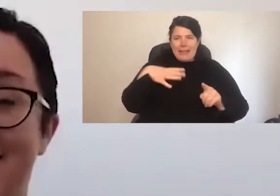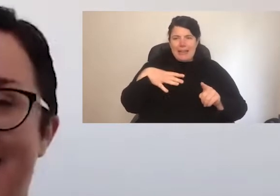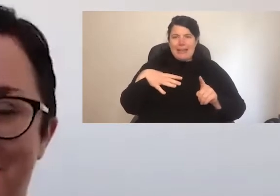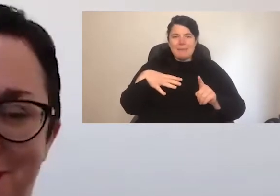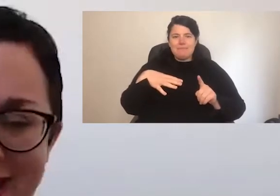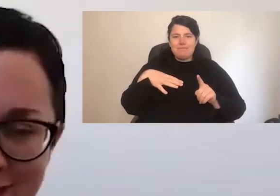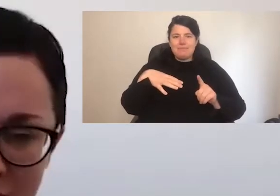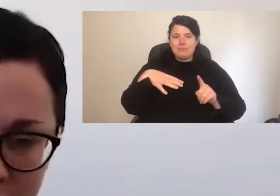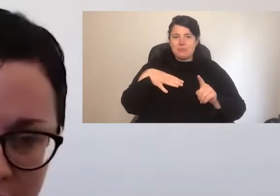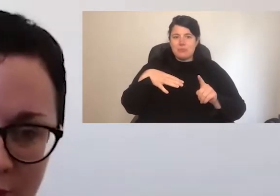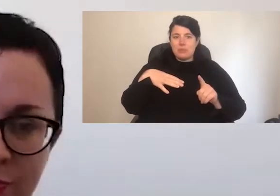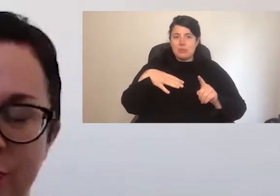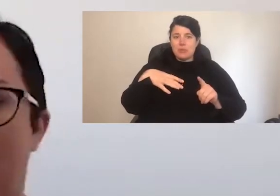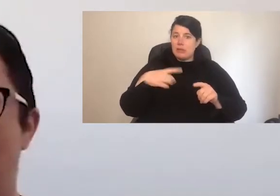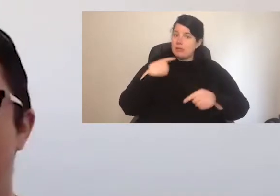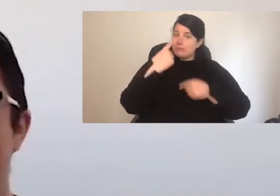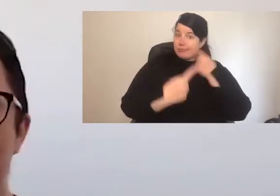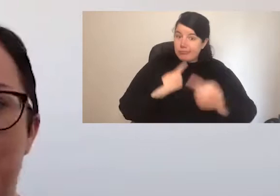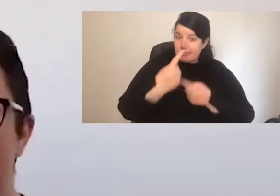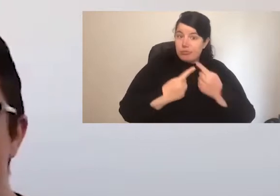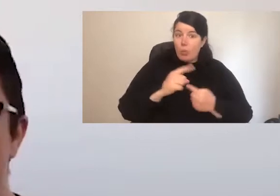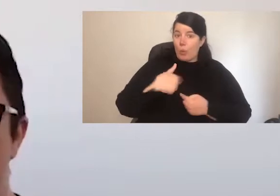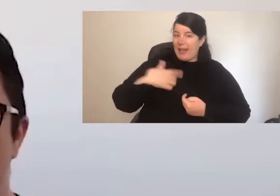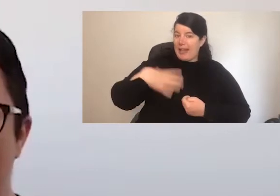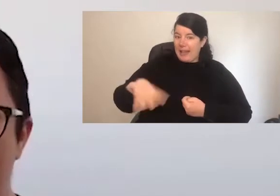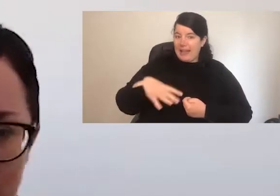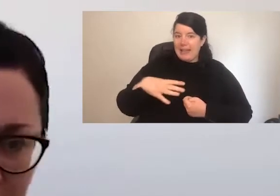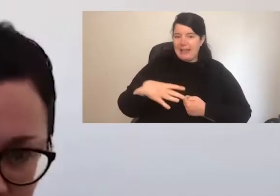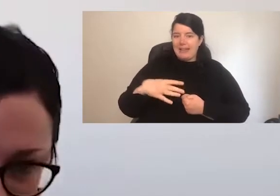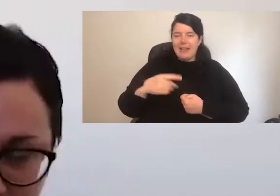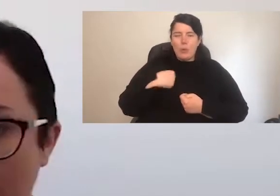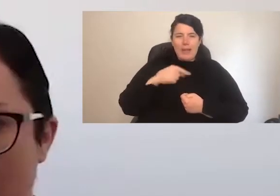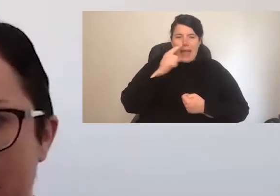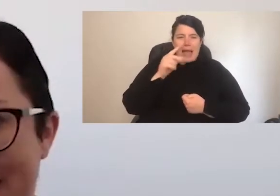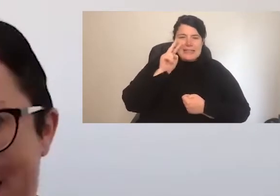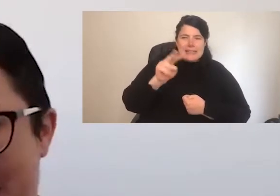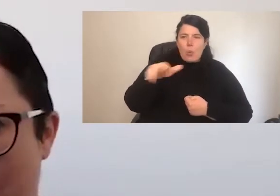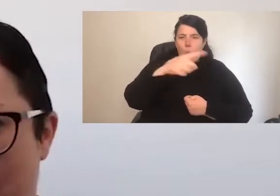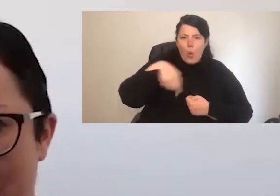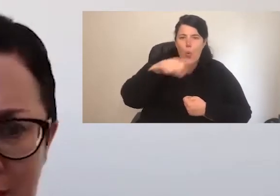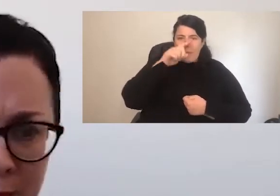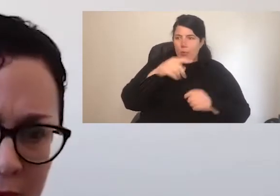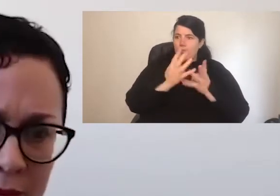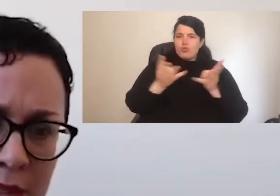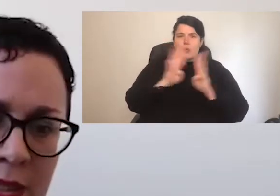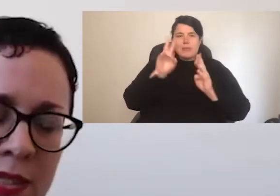than we used to on understanding the social cues if we had have been in the room with other people.